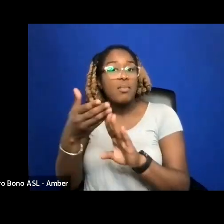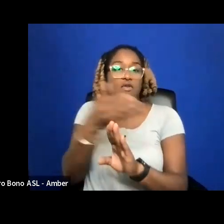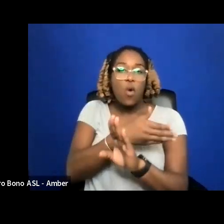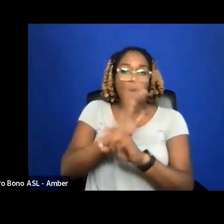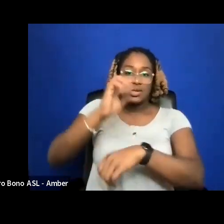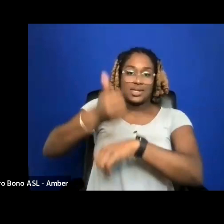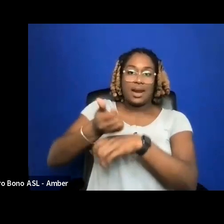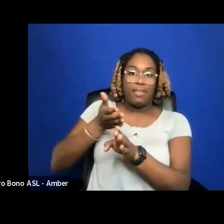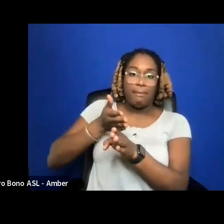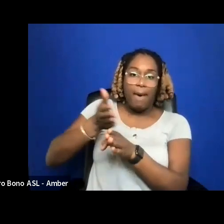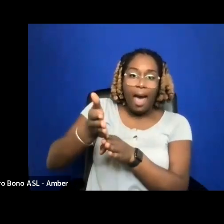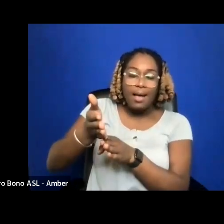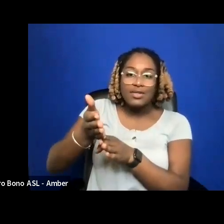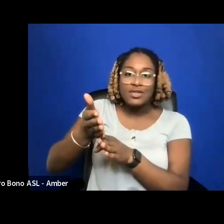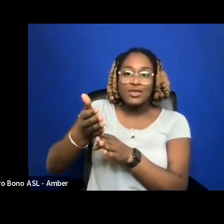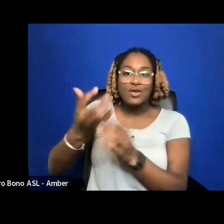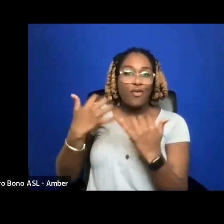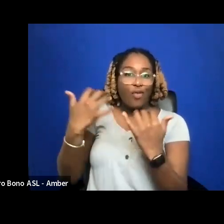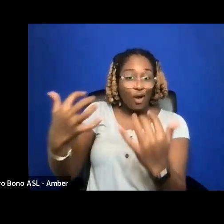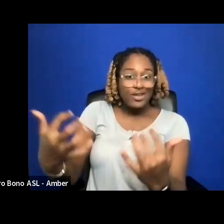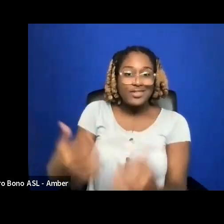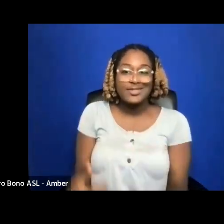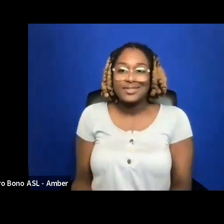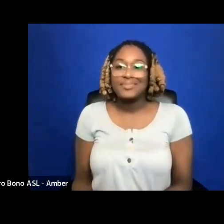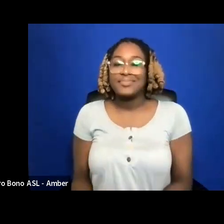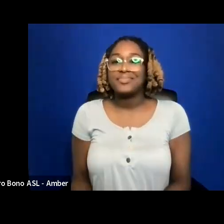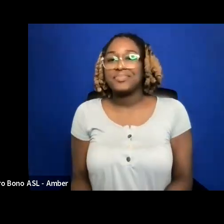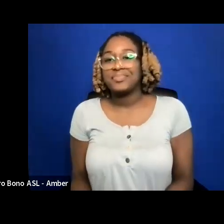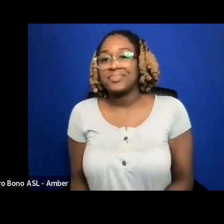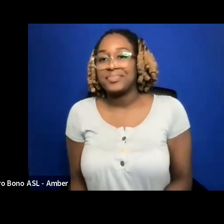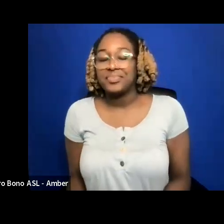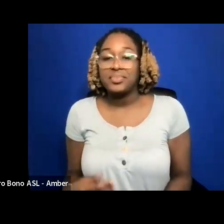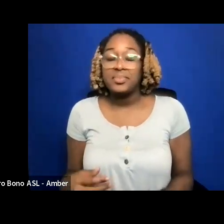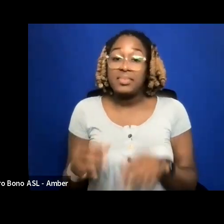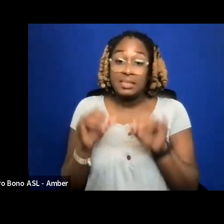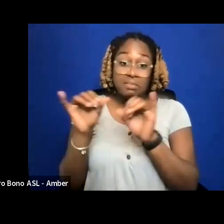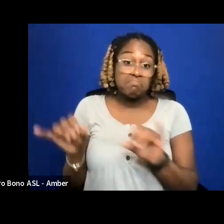THE STATUS OF PRODUCTIONS VARIED IN REGISTRATION RESPONSES.